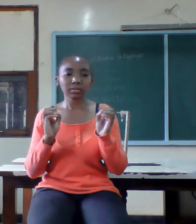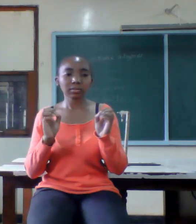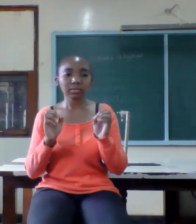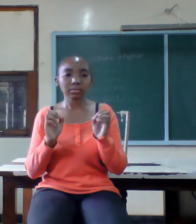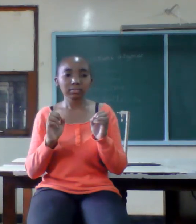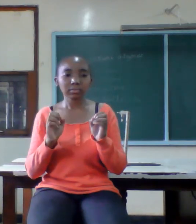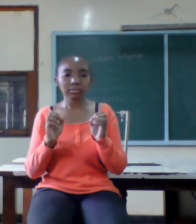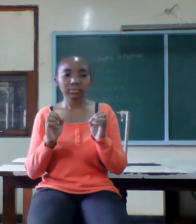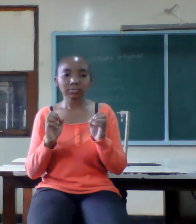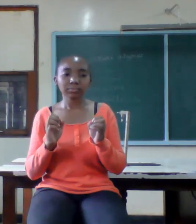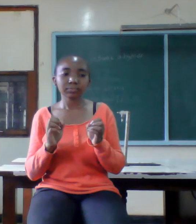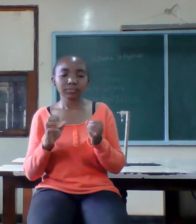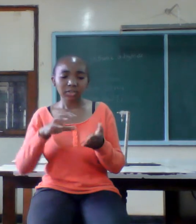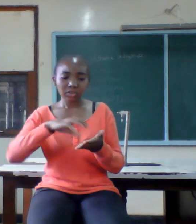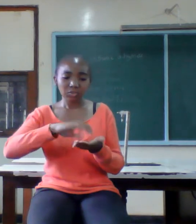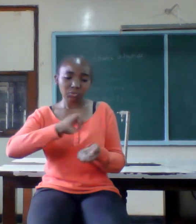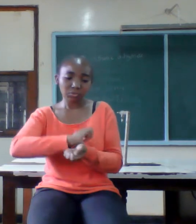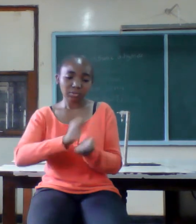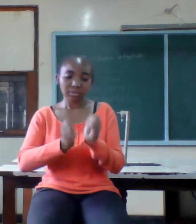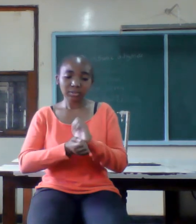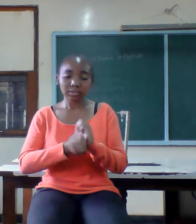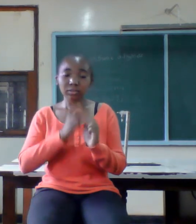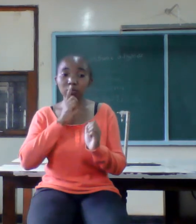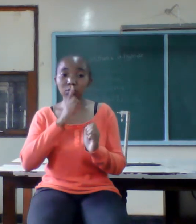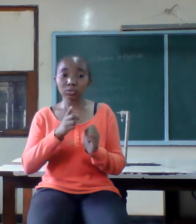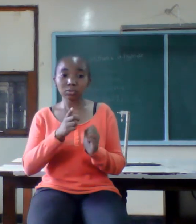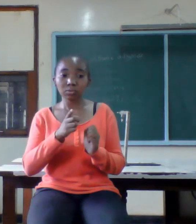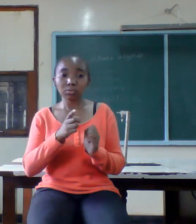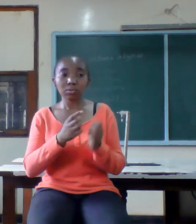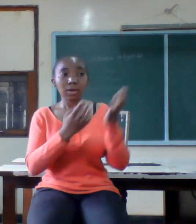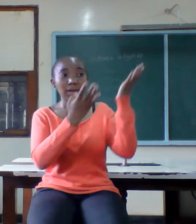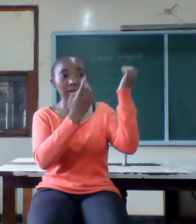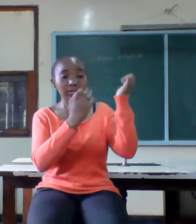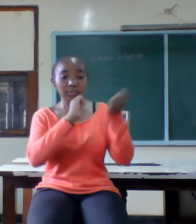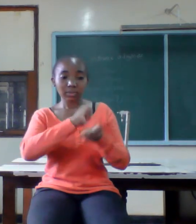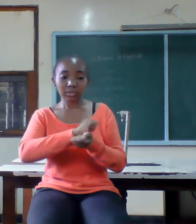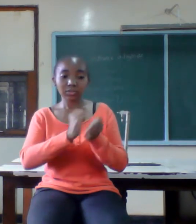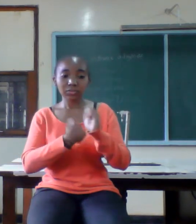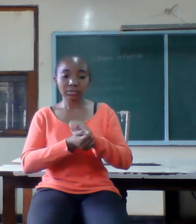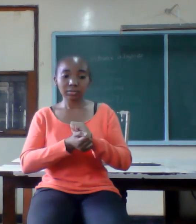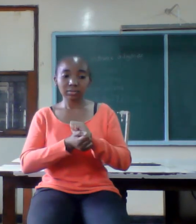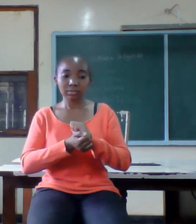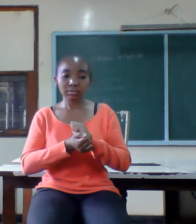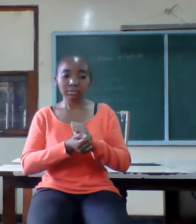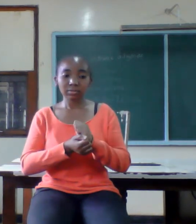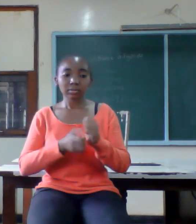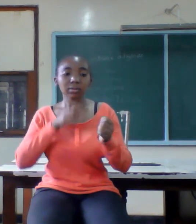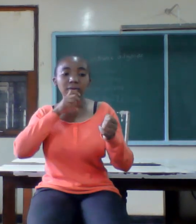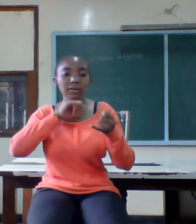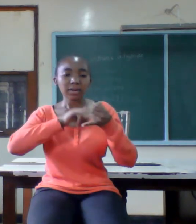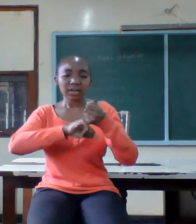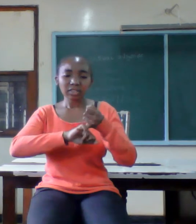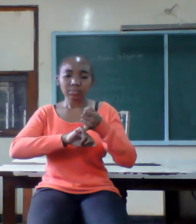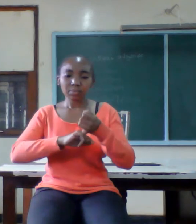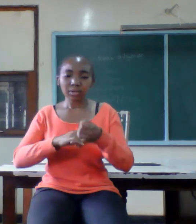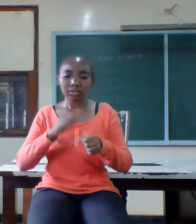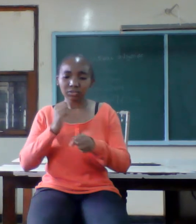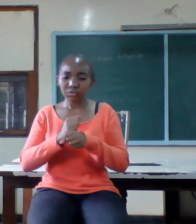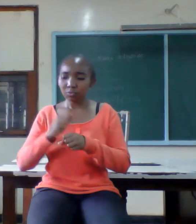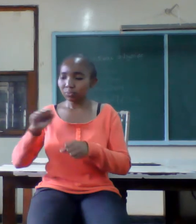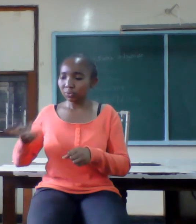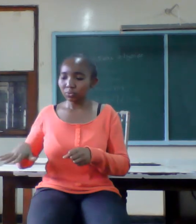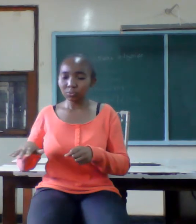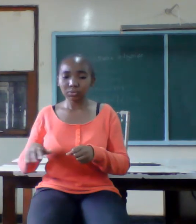soul leave room for adjustments husband can lose his good job or you may fail to have babies all